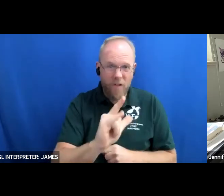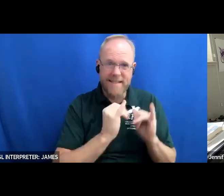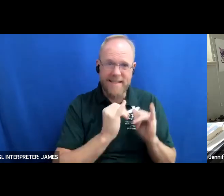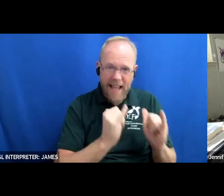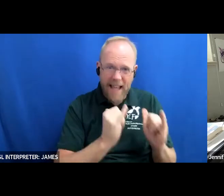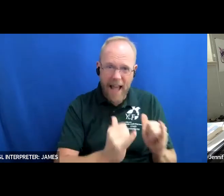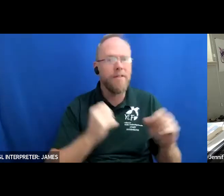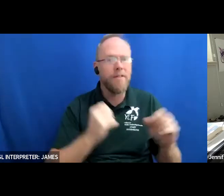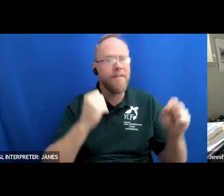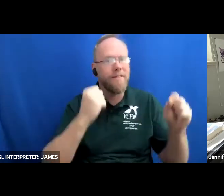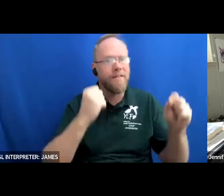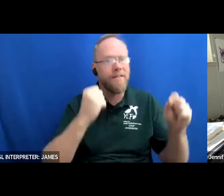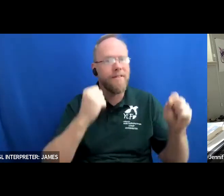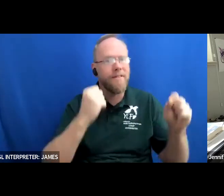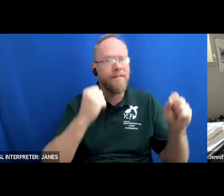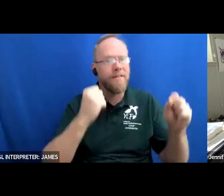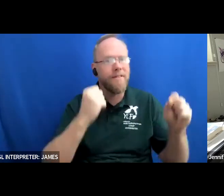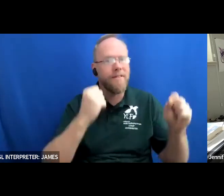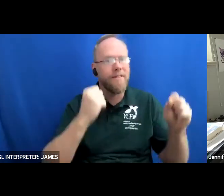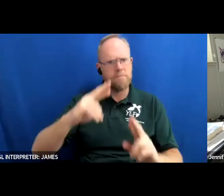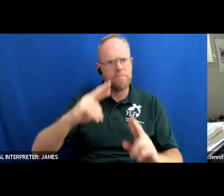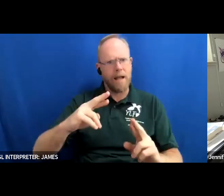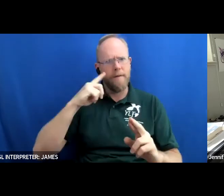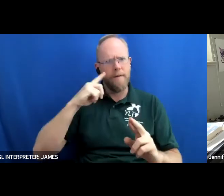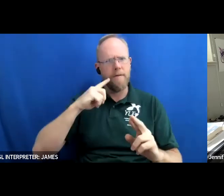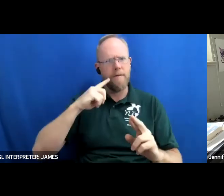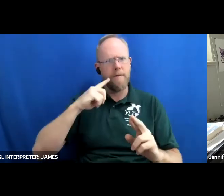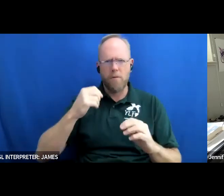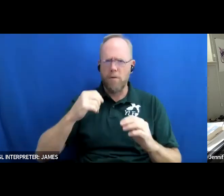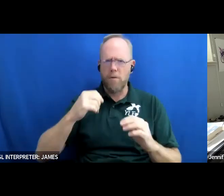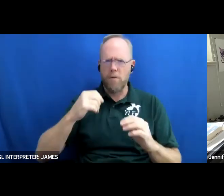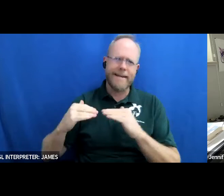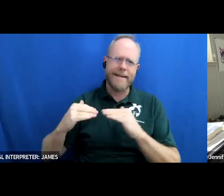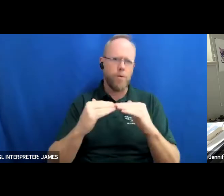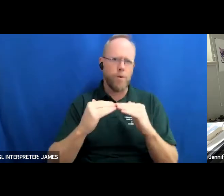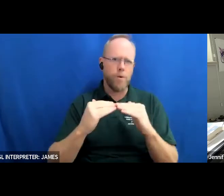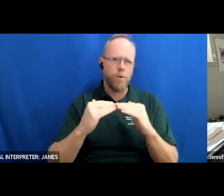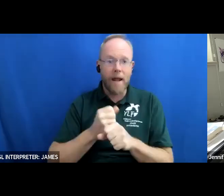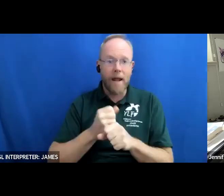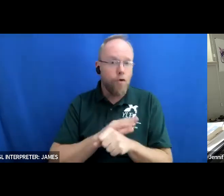with dignity and respect and the right to have full and equal access to all areas of society